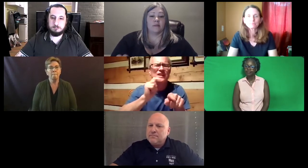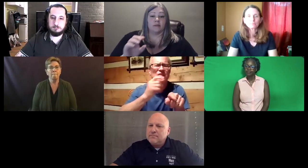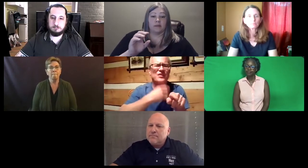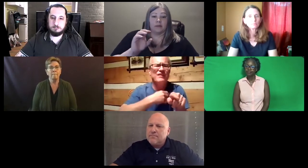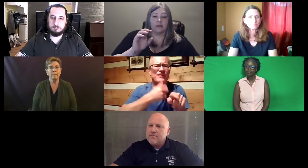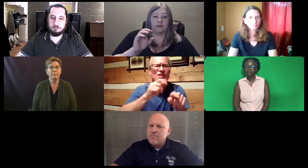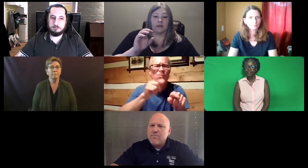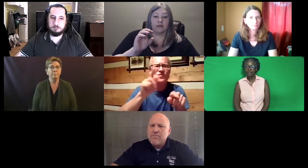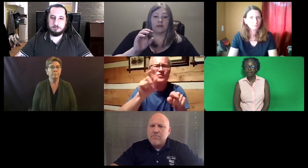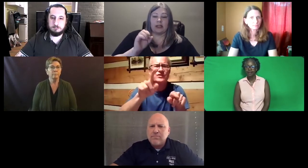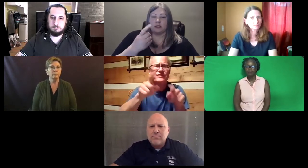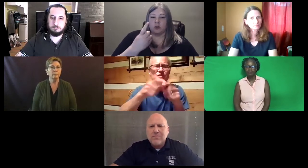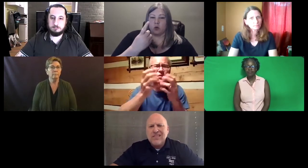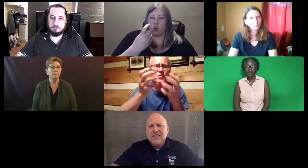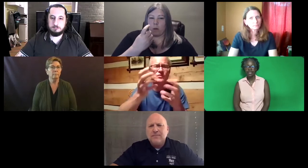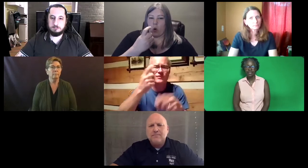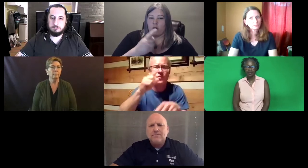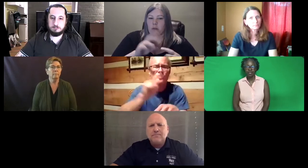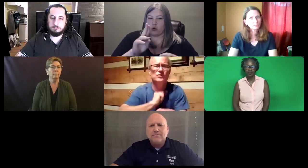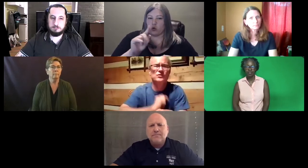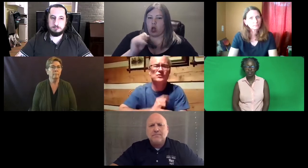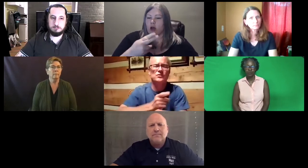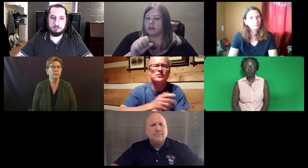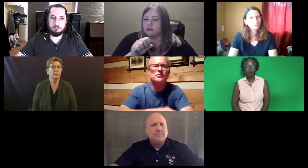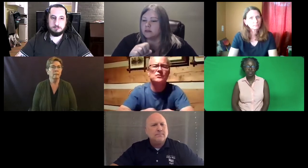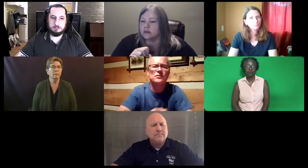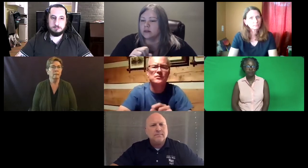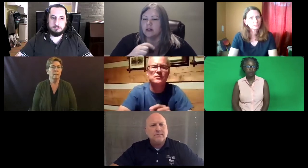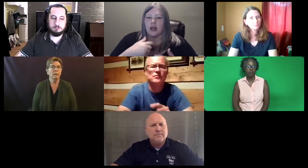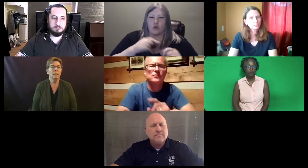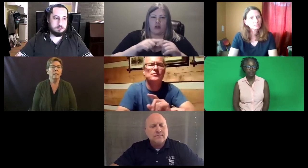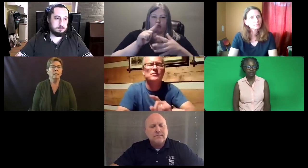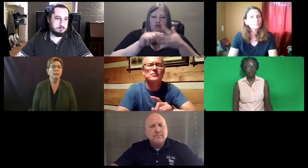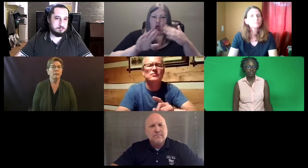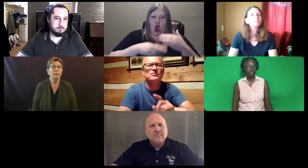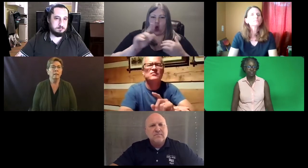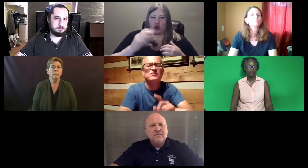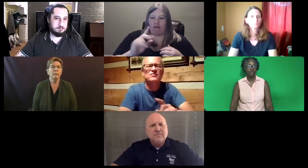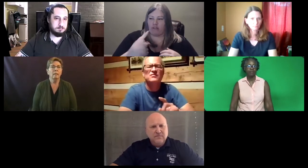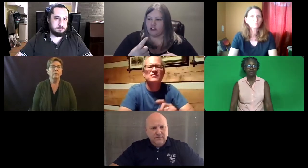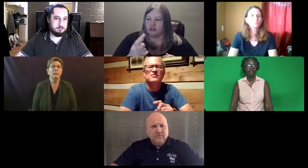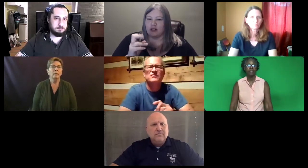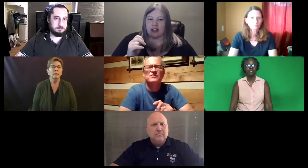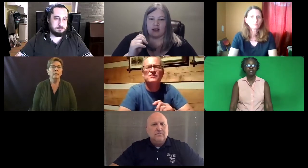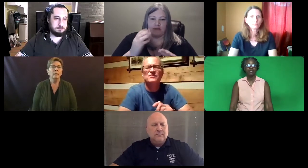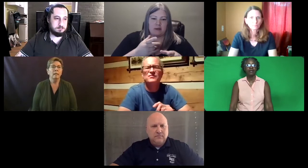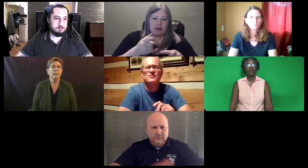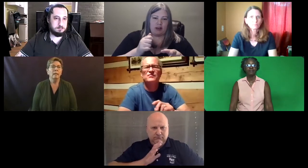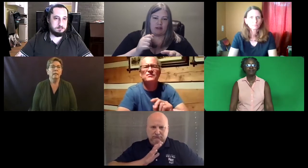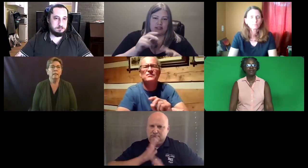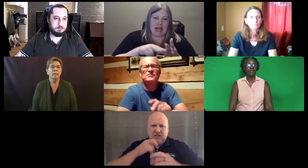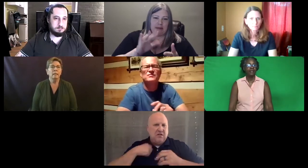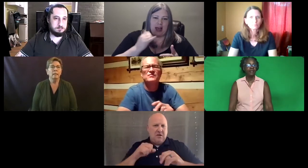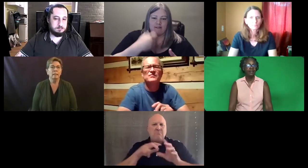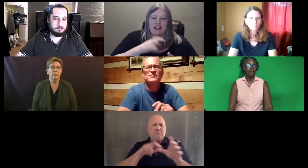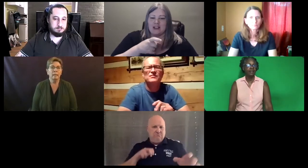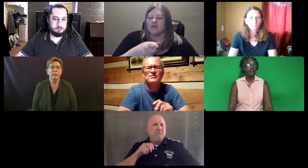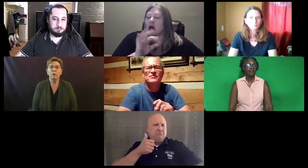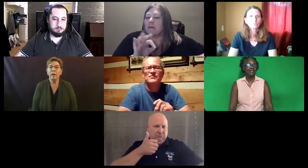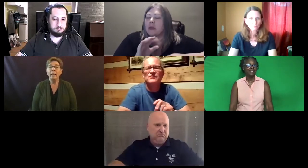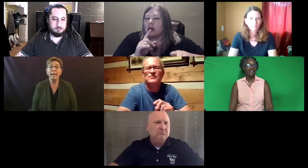Katie: Was there other people who wanted -- or Trish did you have a comment?